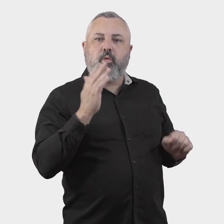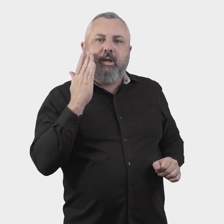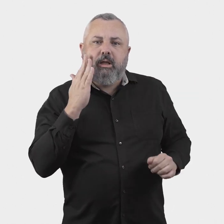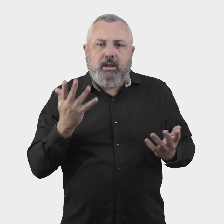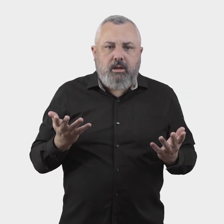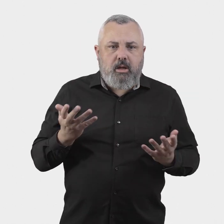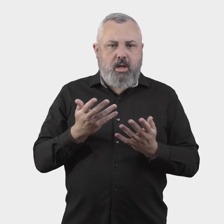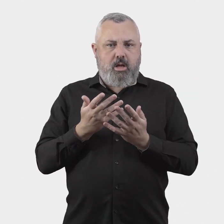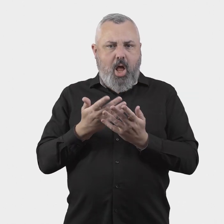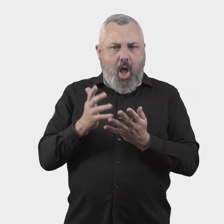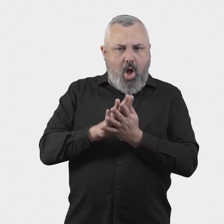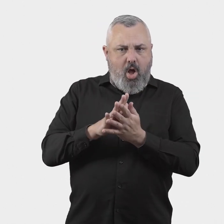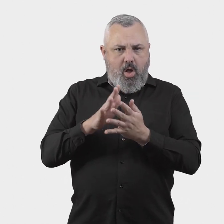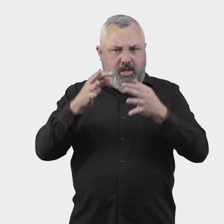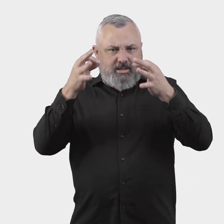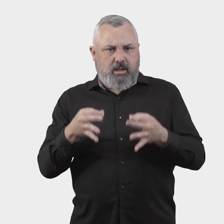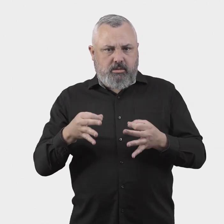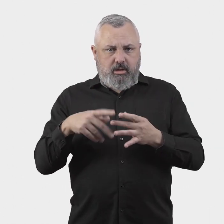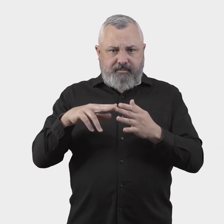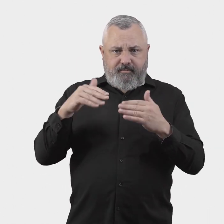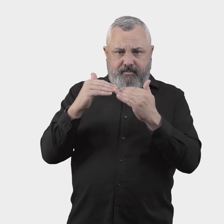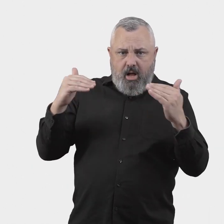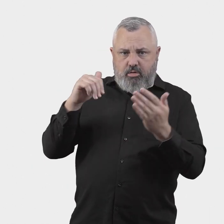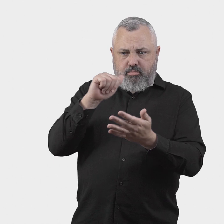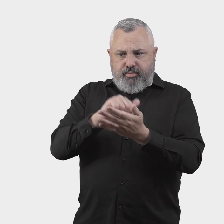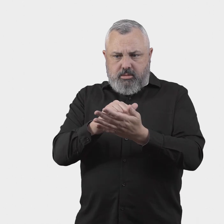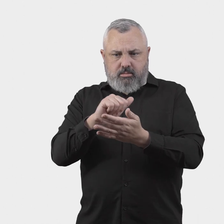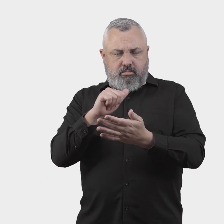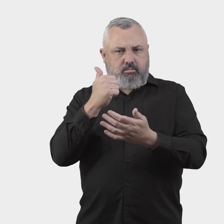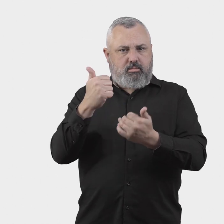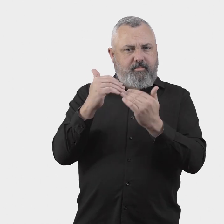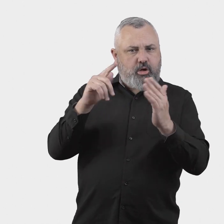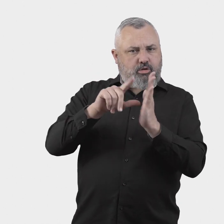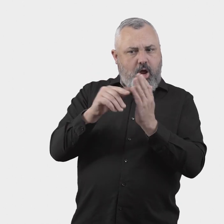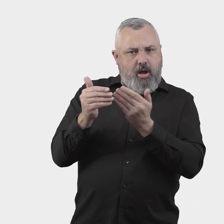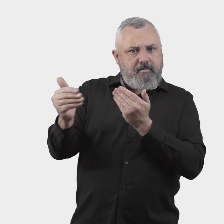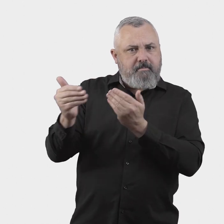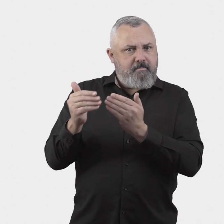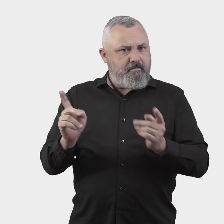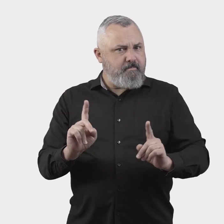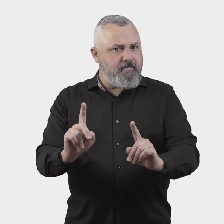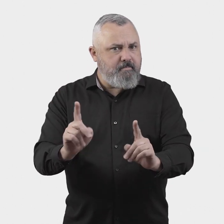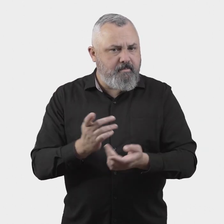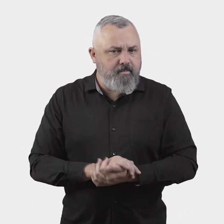What factors should be considered by the Ombudsperson in deciding if a complaint was resolved within a reasonable time?